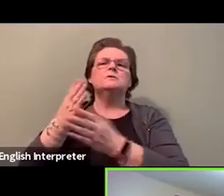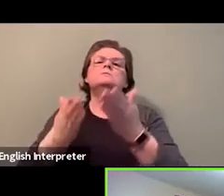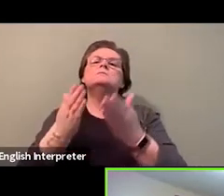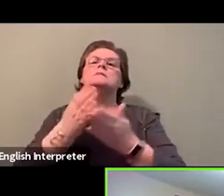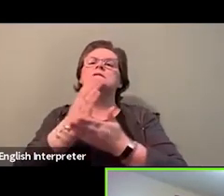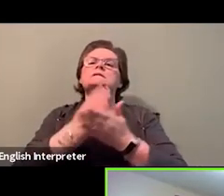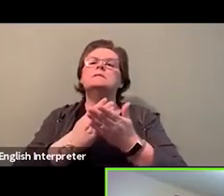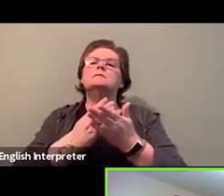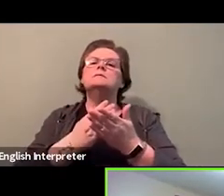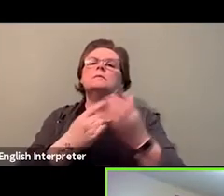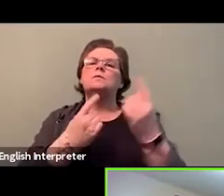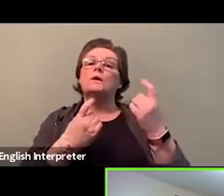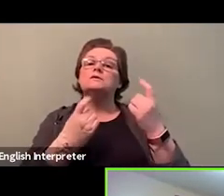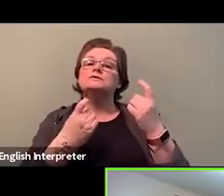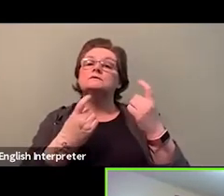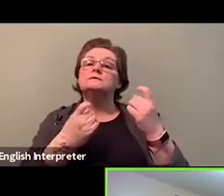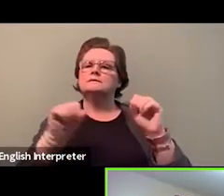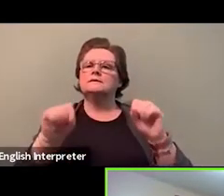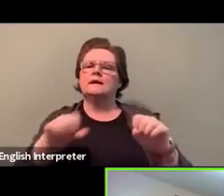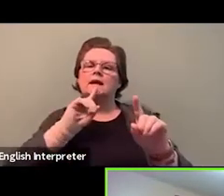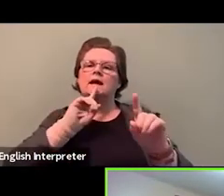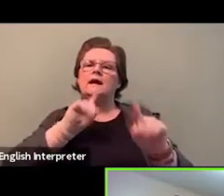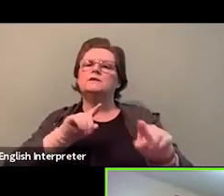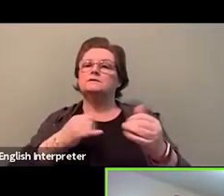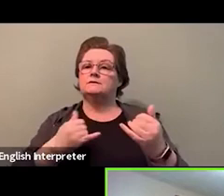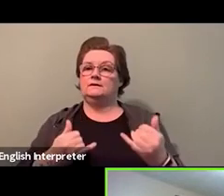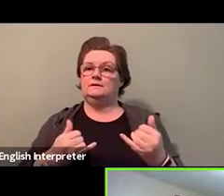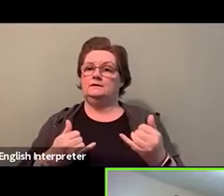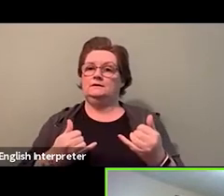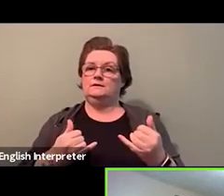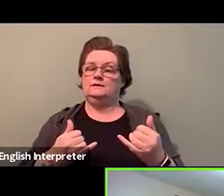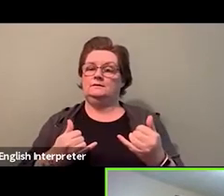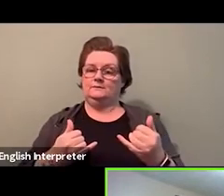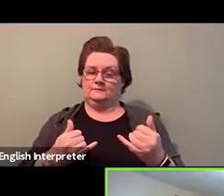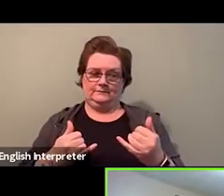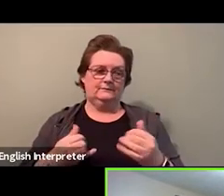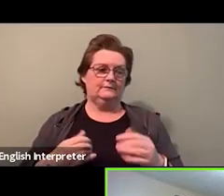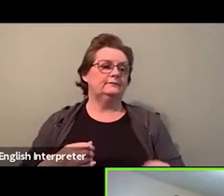So can we ask, do we have any questions, Kimalee?